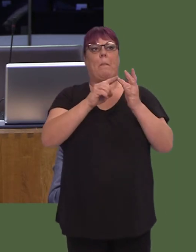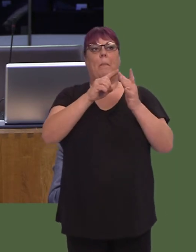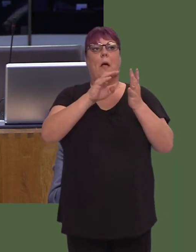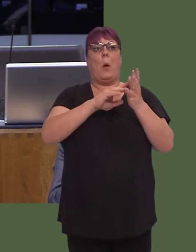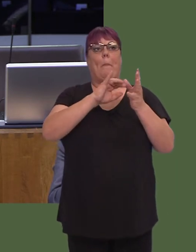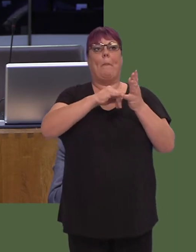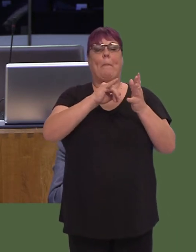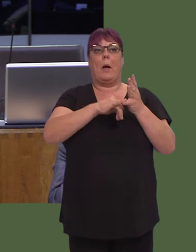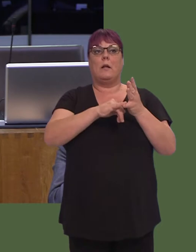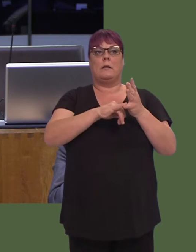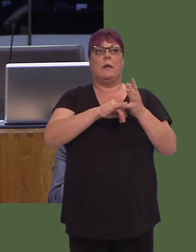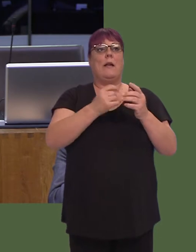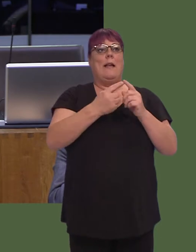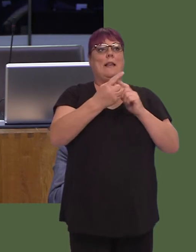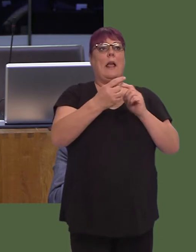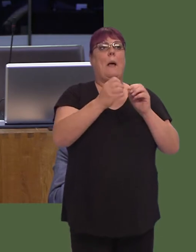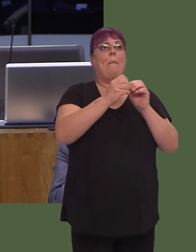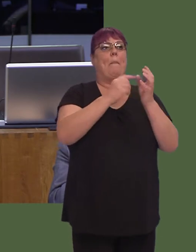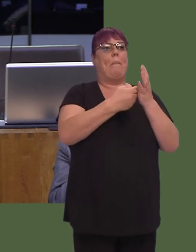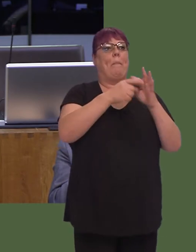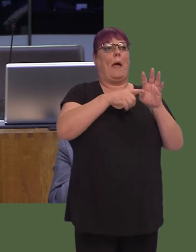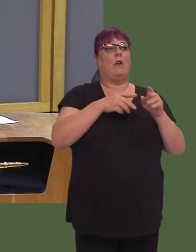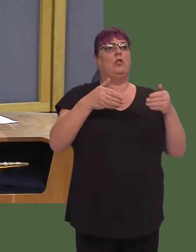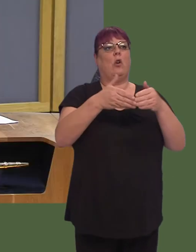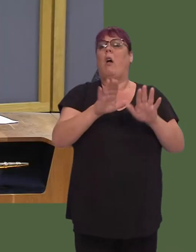There's black, acrid smokeó[Interruption.] Y Llywydd / The Llywydd: Okay. I do need a question now.